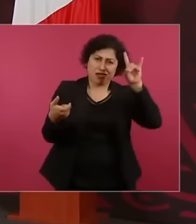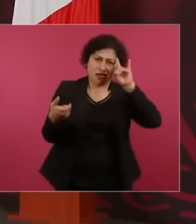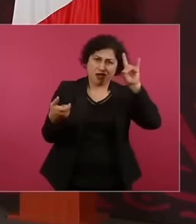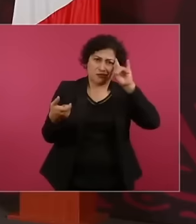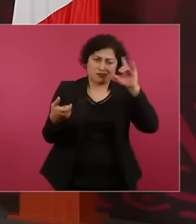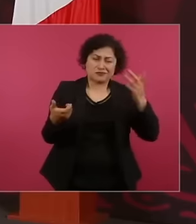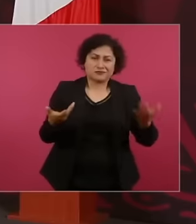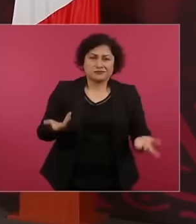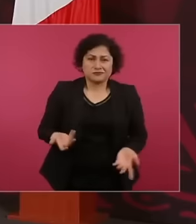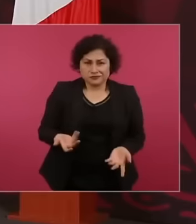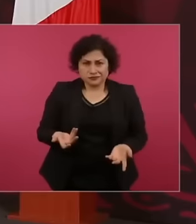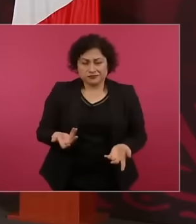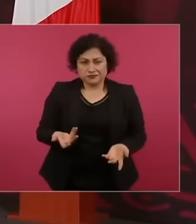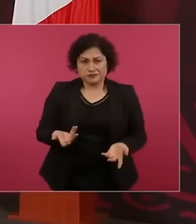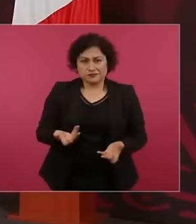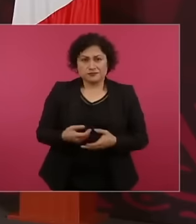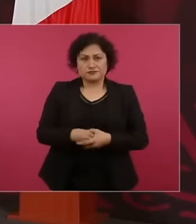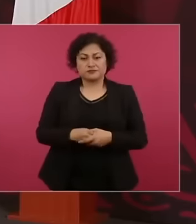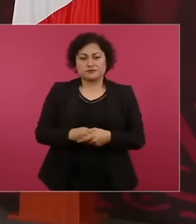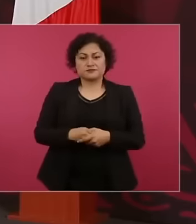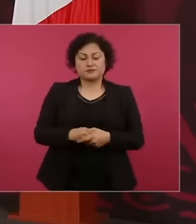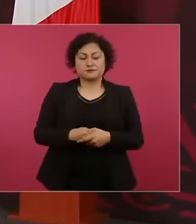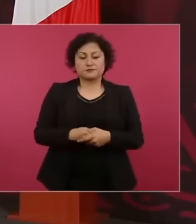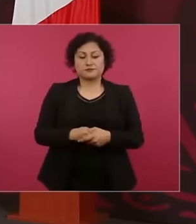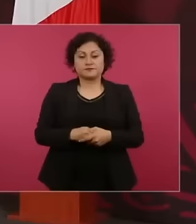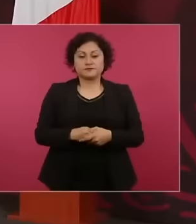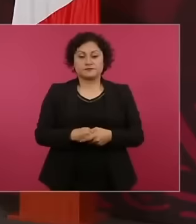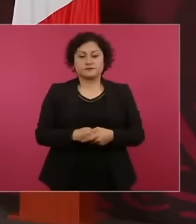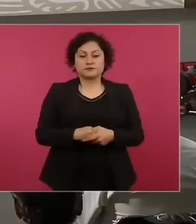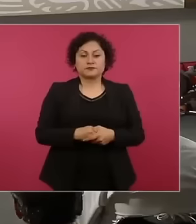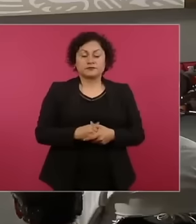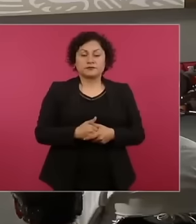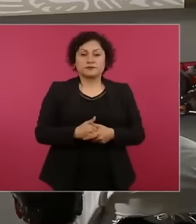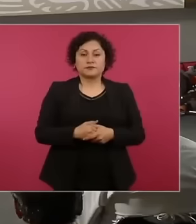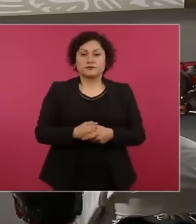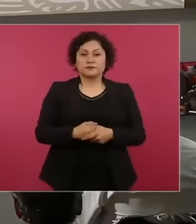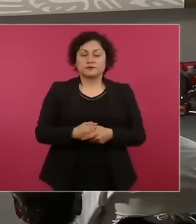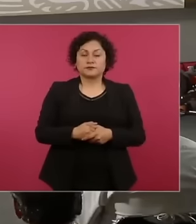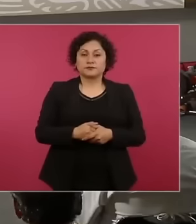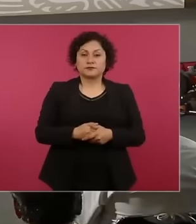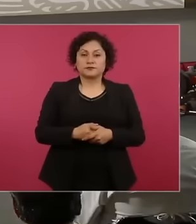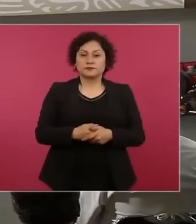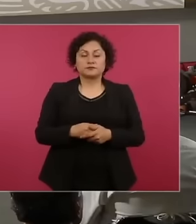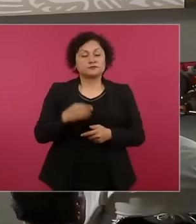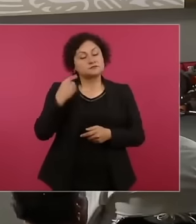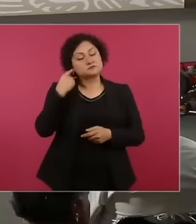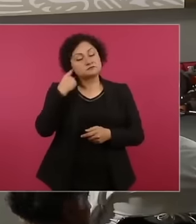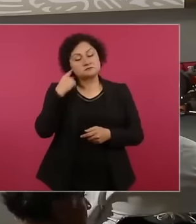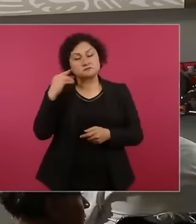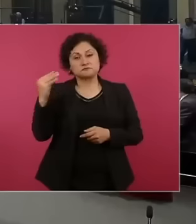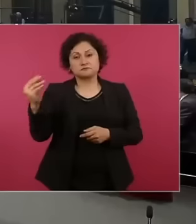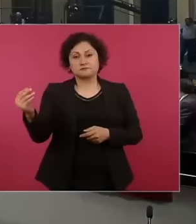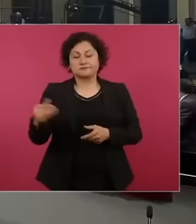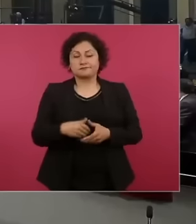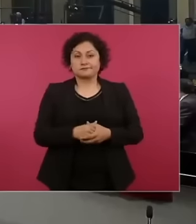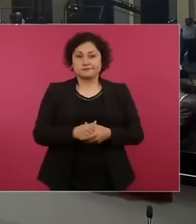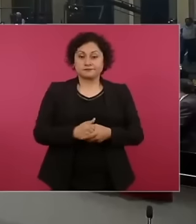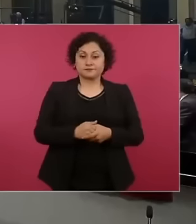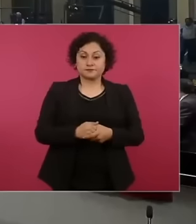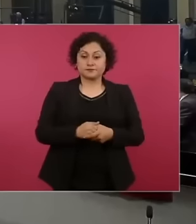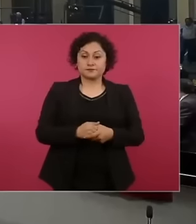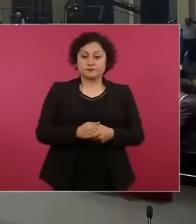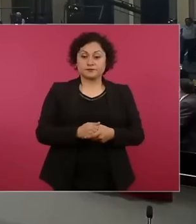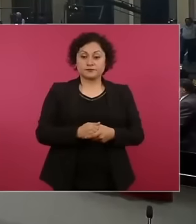do they pay well maybe